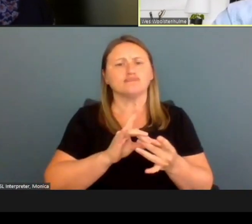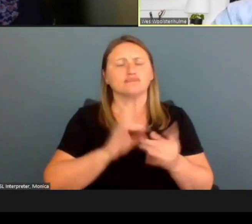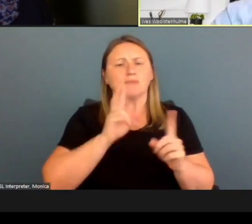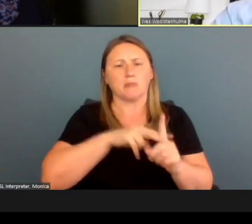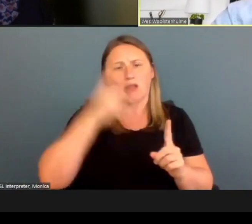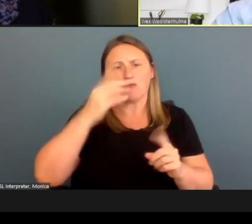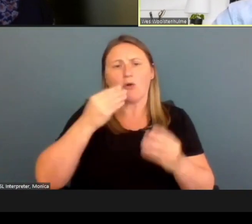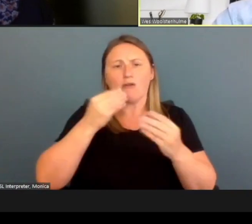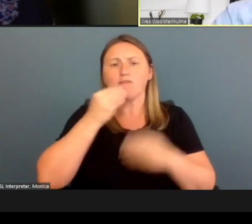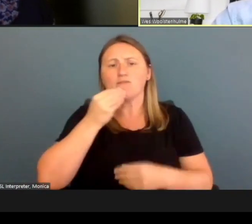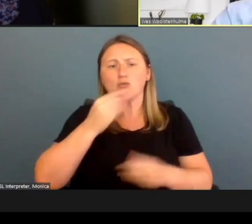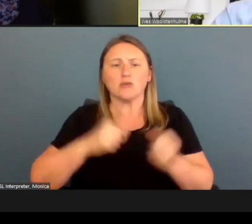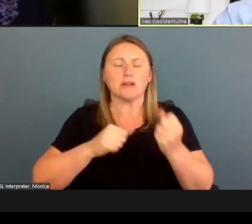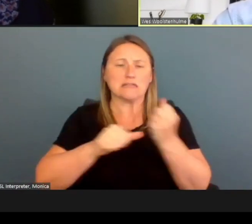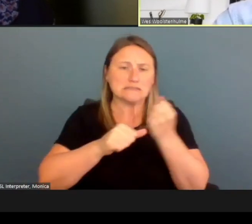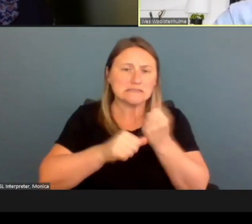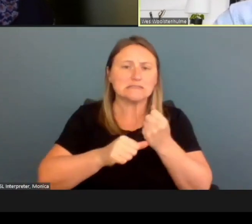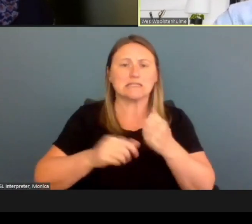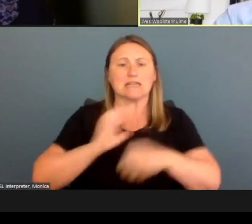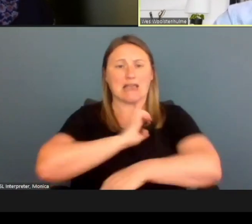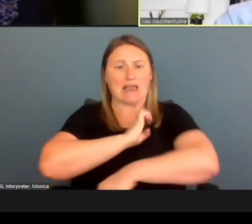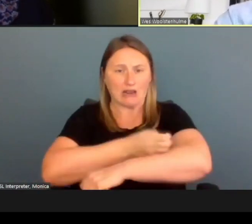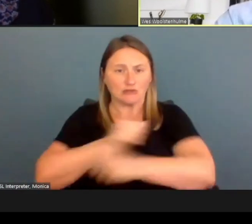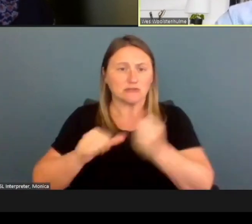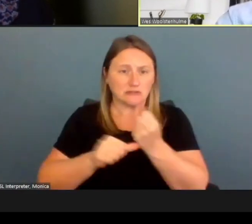energy assistance and TANF or WorkFirst.